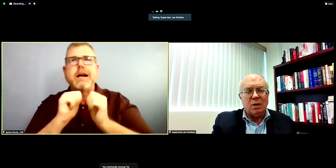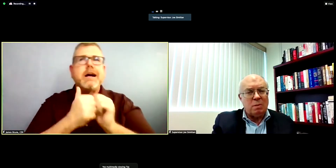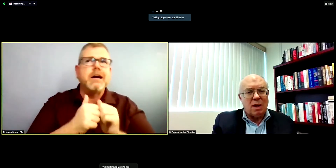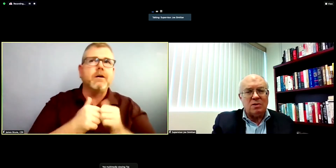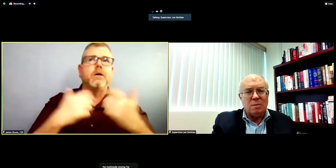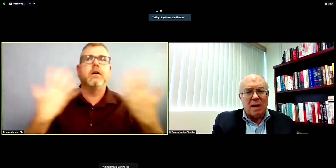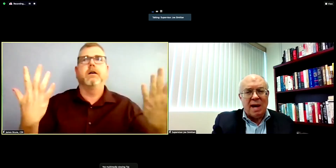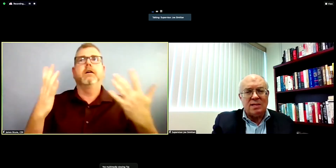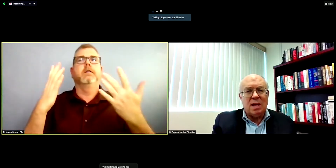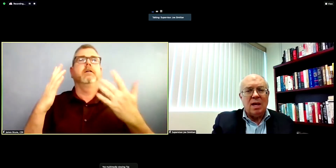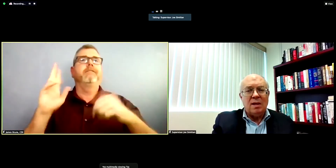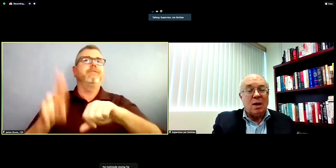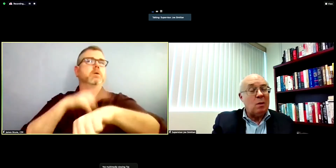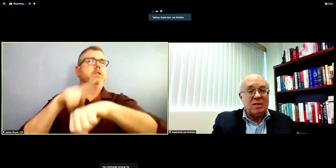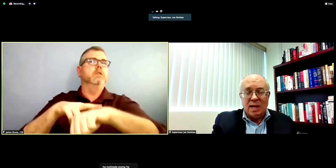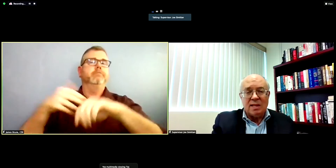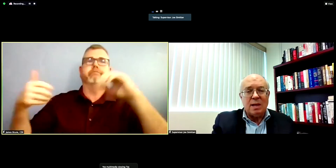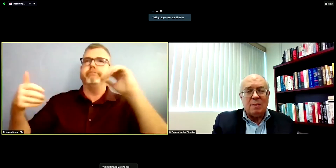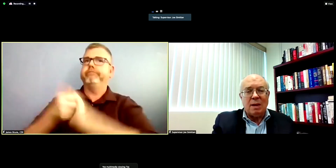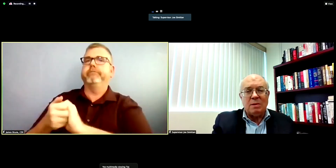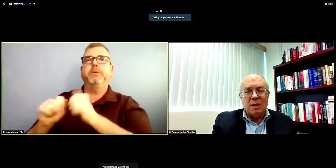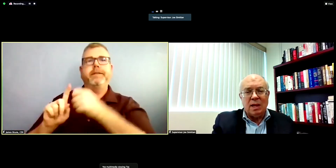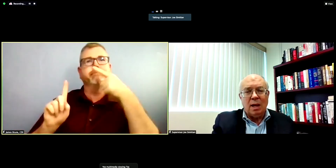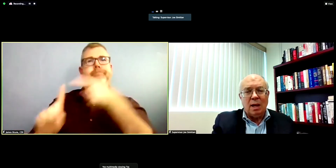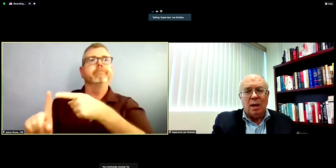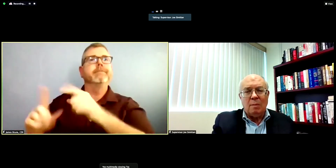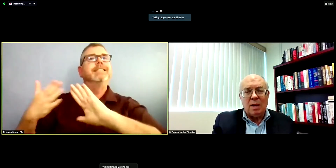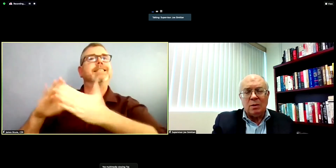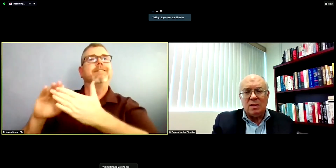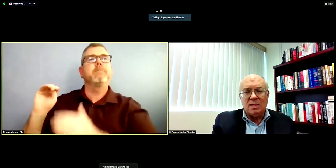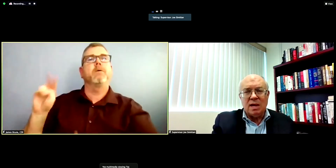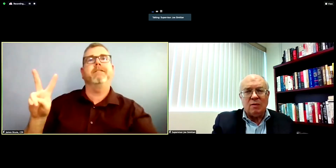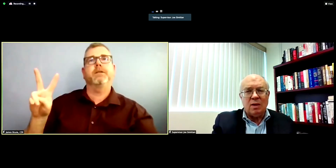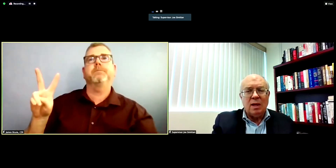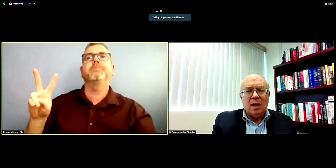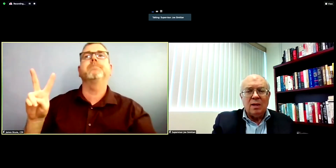good partners in the past. They are once again stepping up to be a partner in this effort.